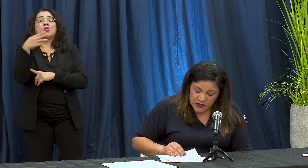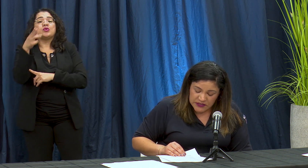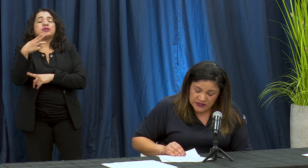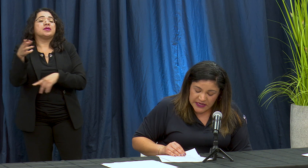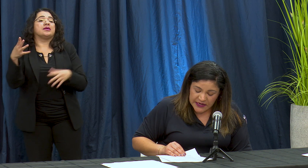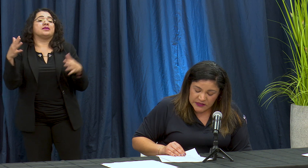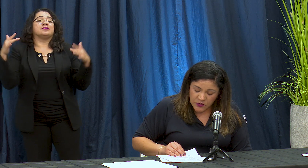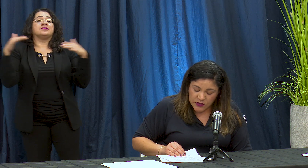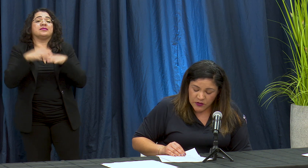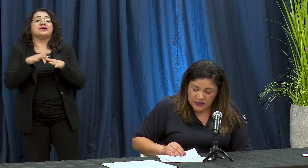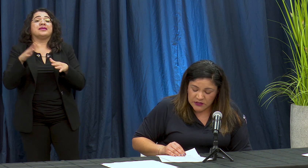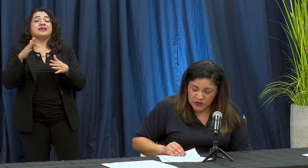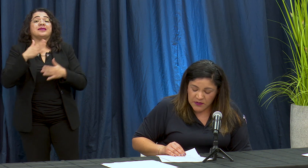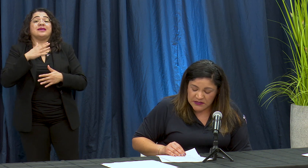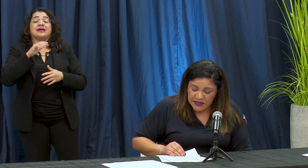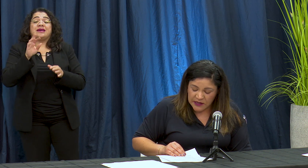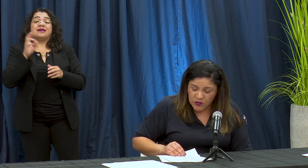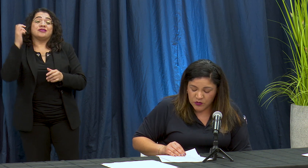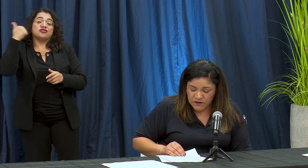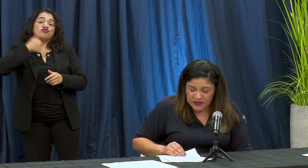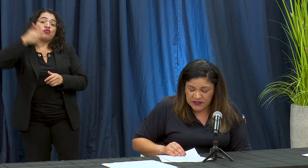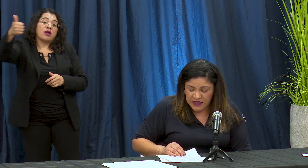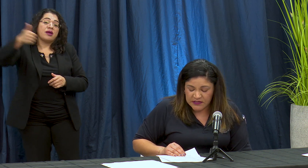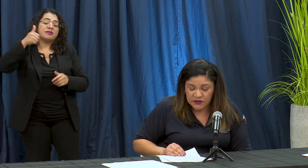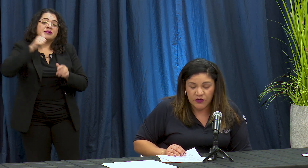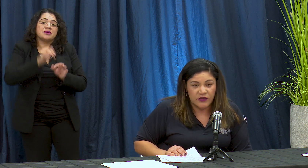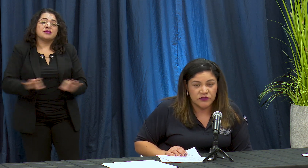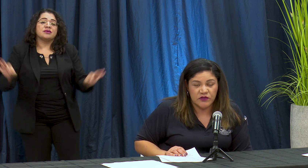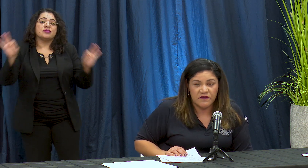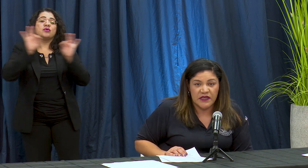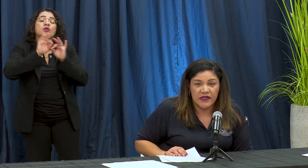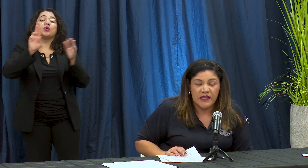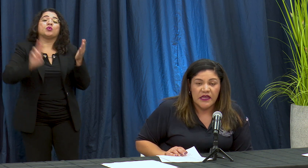essencial a's education más alta comb universidad de Cicco lejos todavía en